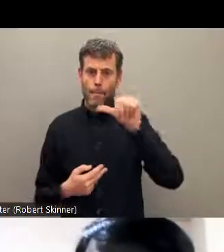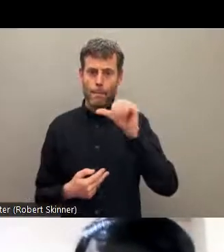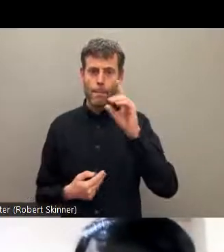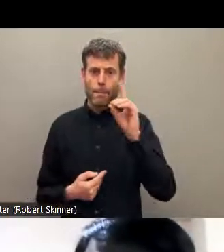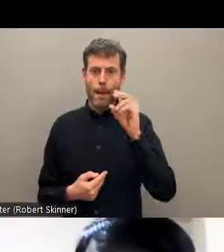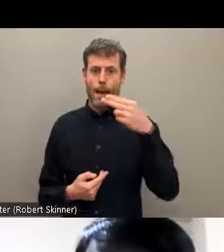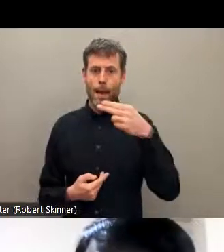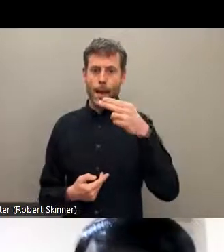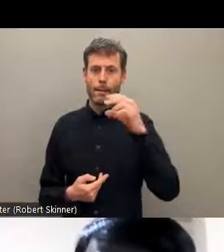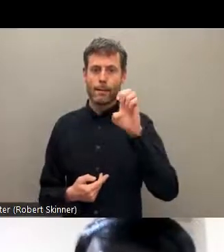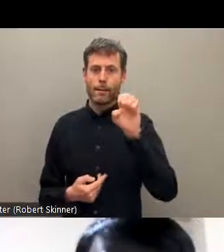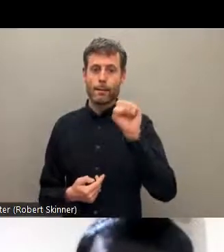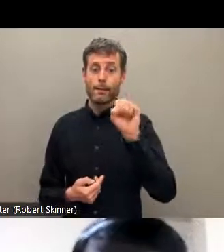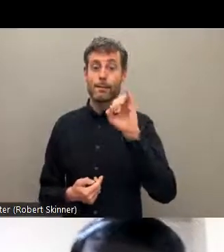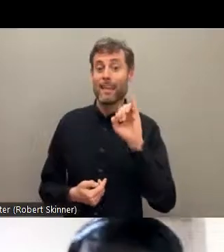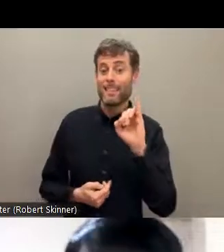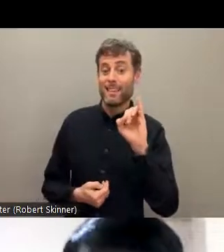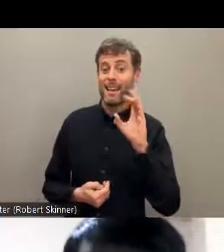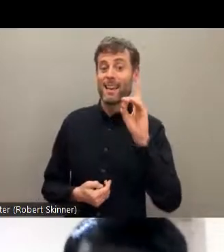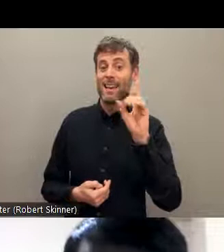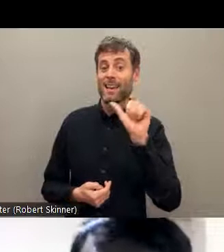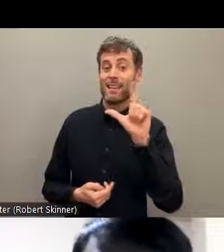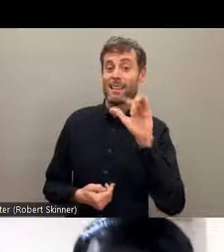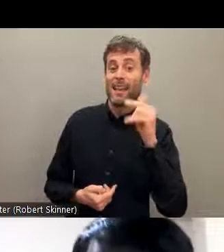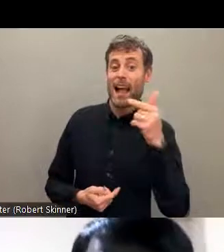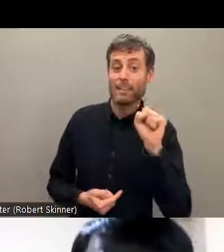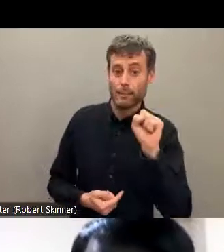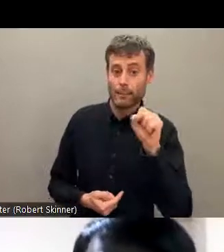marginalized and they need urgent, you know, supports